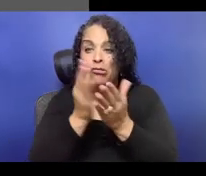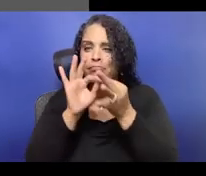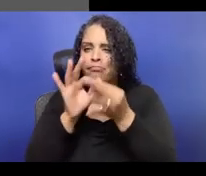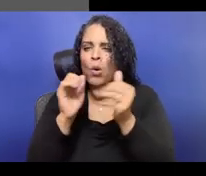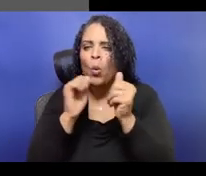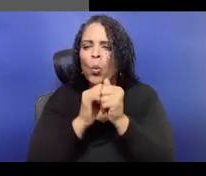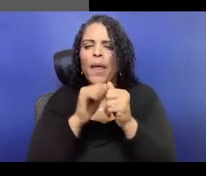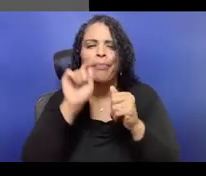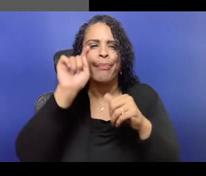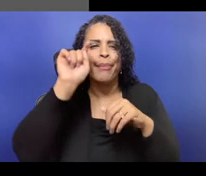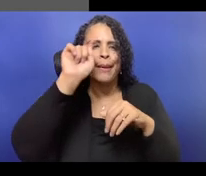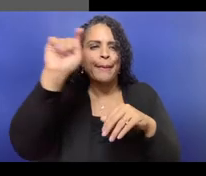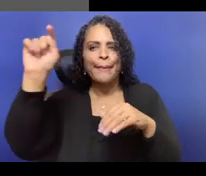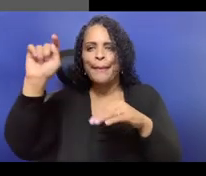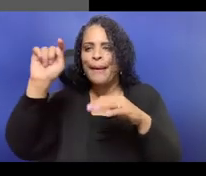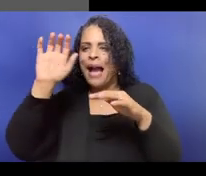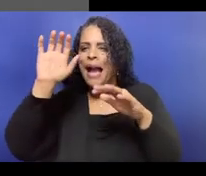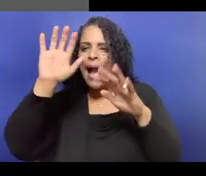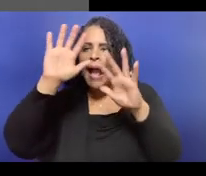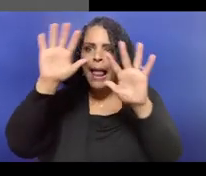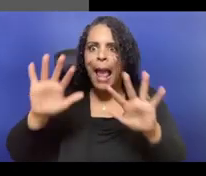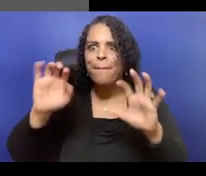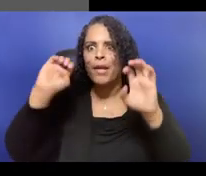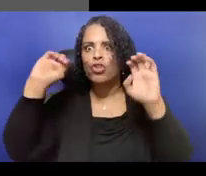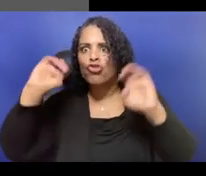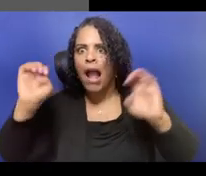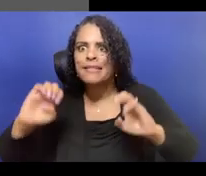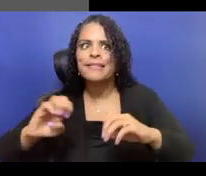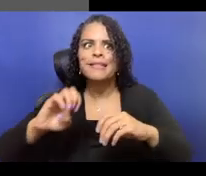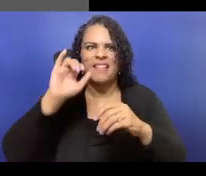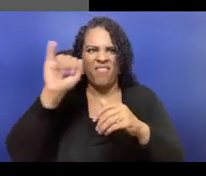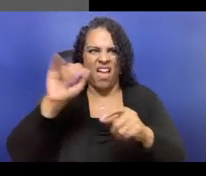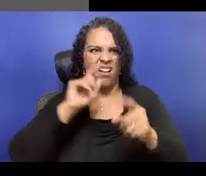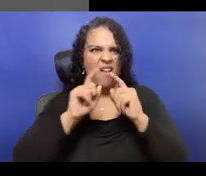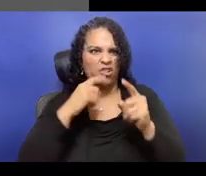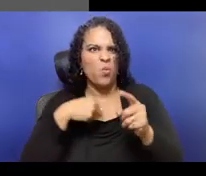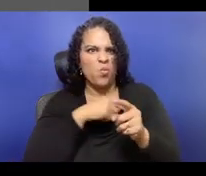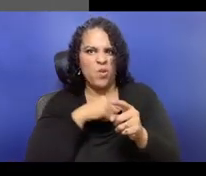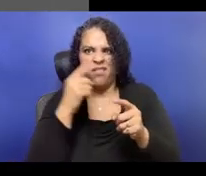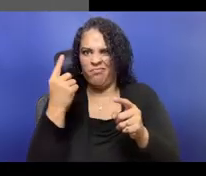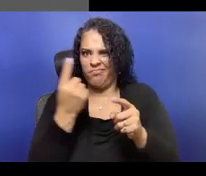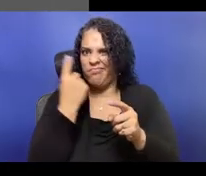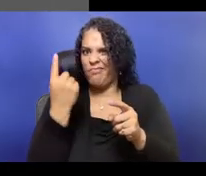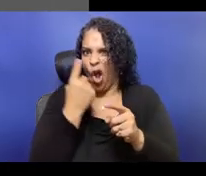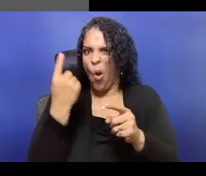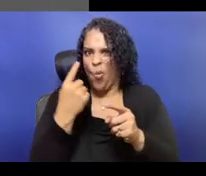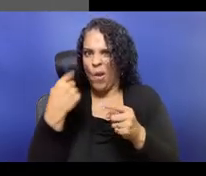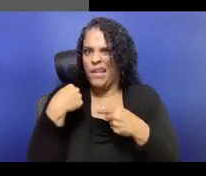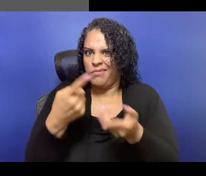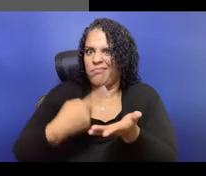earned versus contributed? What percentage of your funds